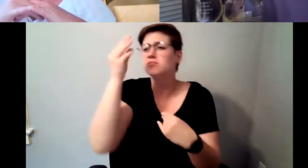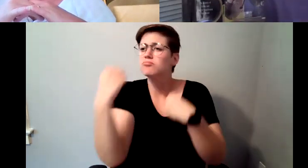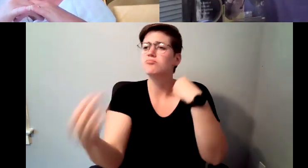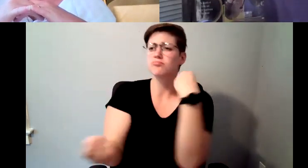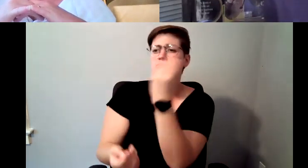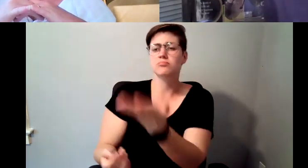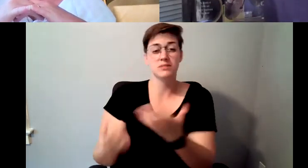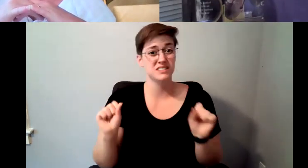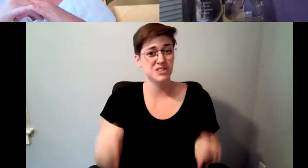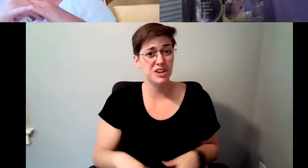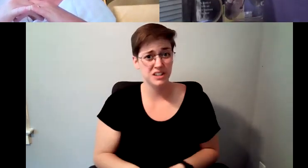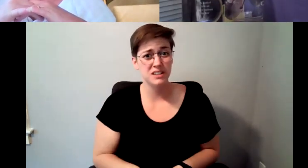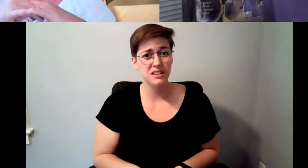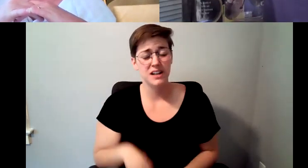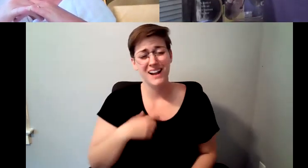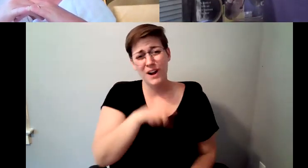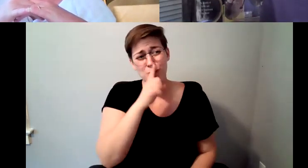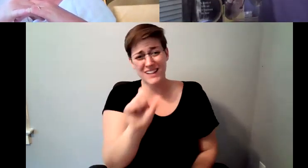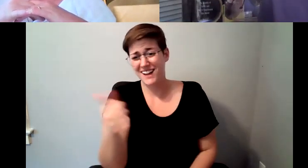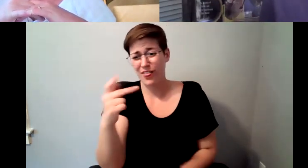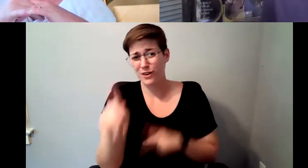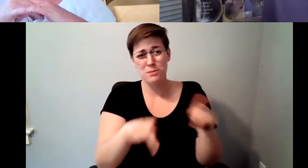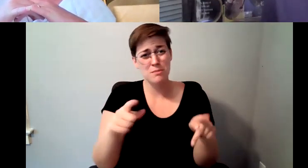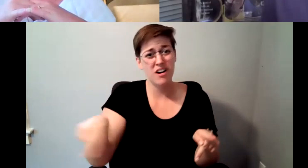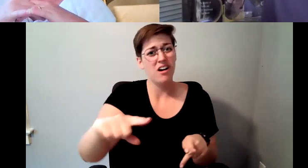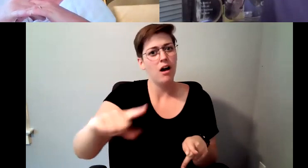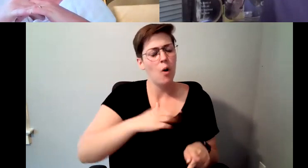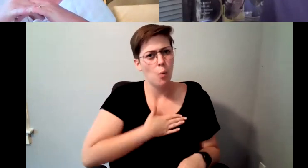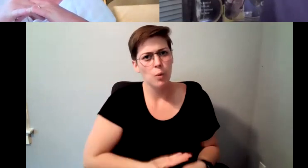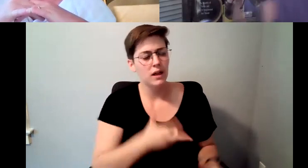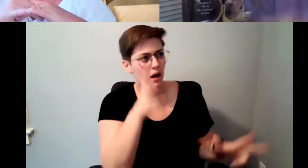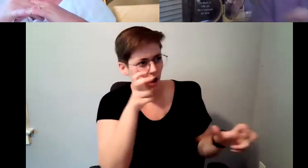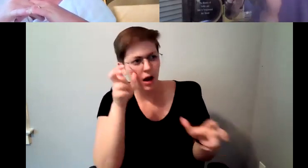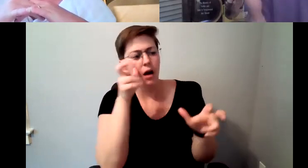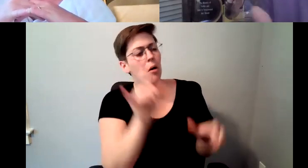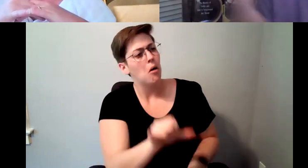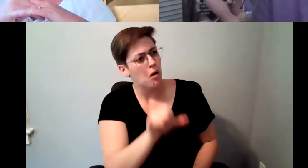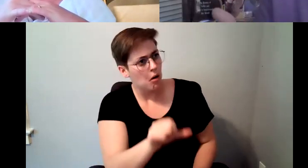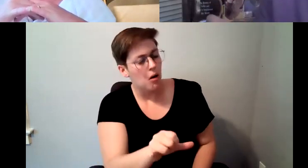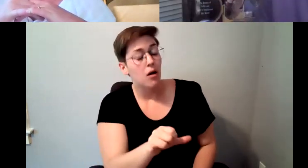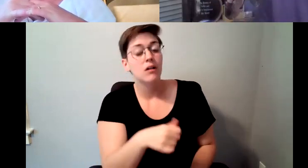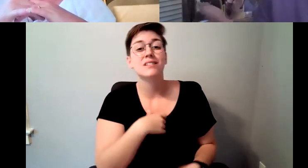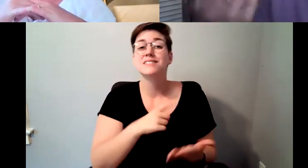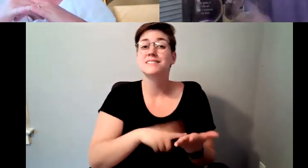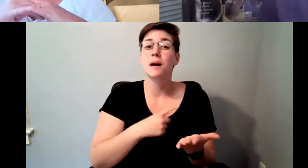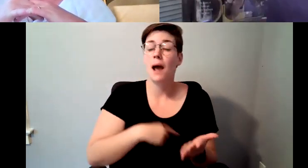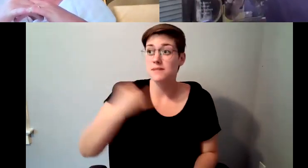to what I had to say and I came up with some ideas that people said go back to work we're not interested, but some of the things that I.